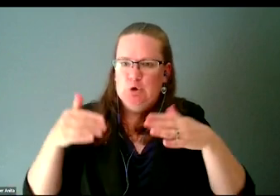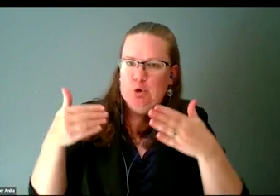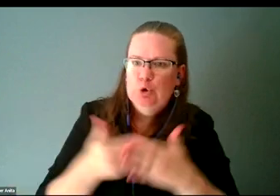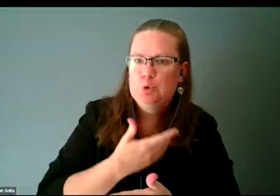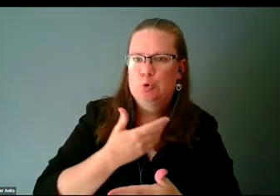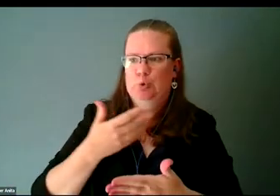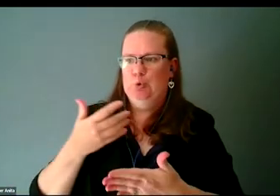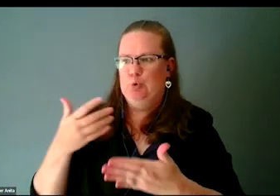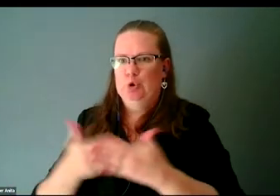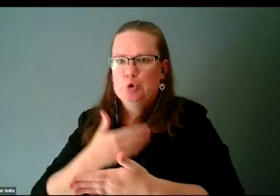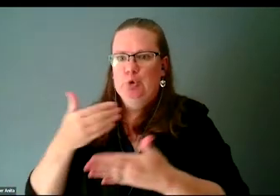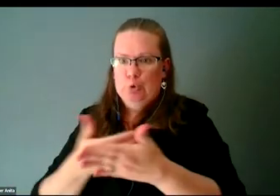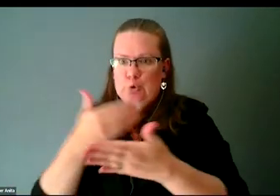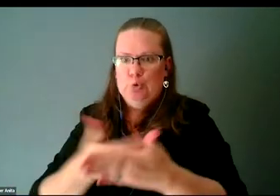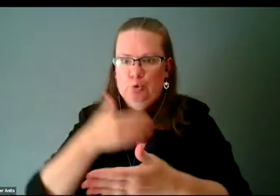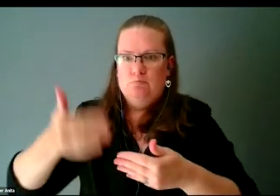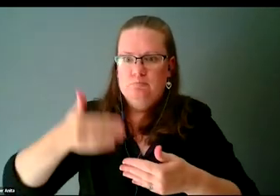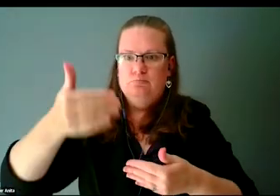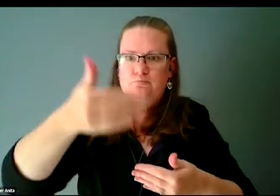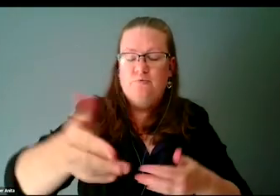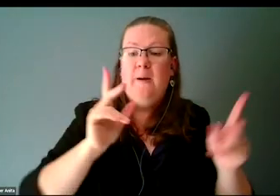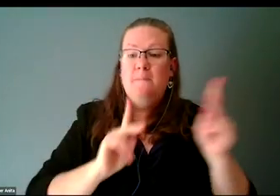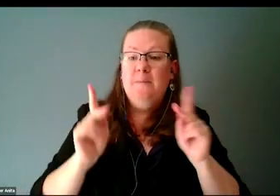with disabilities do every day.